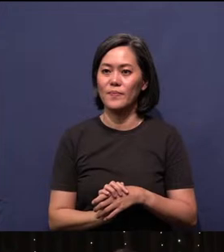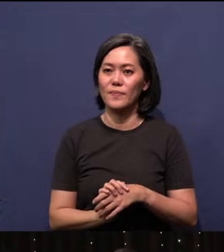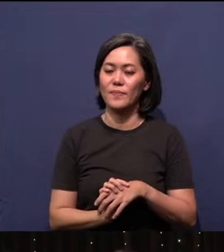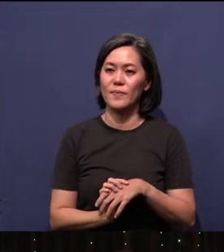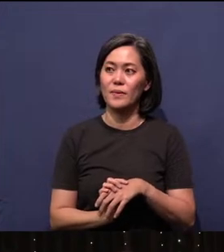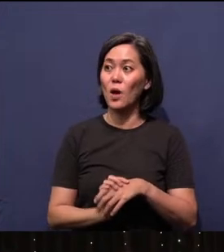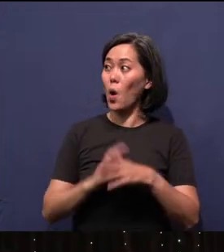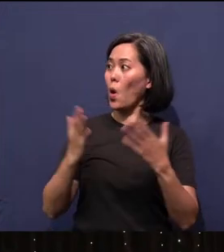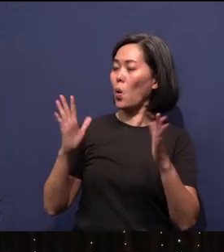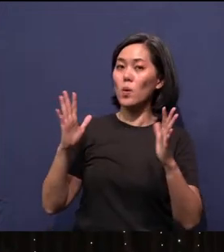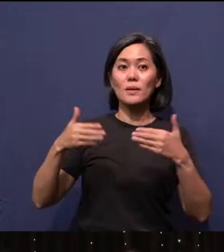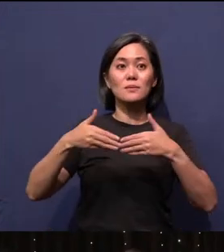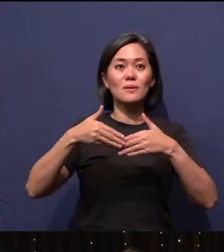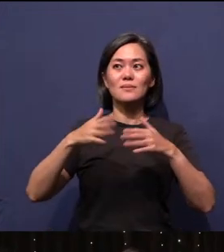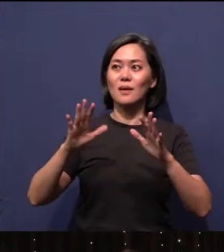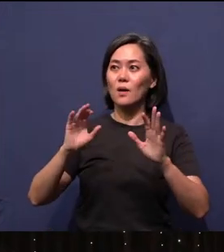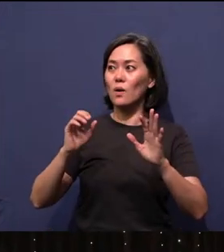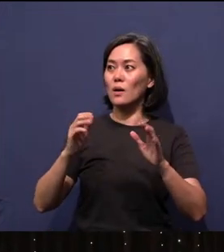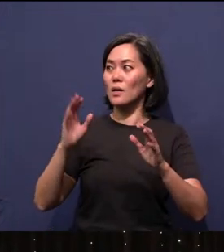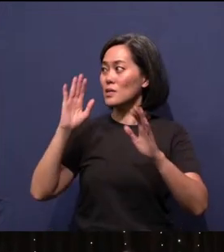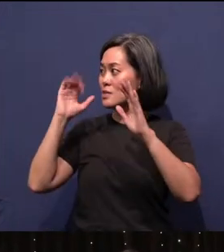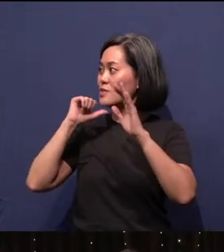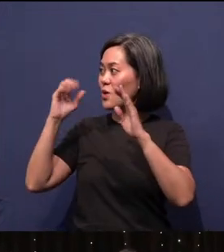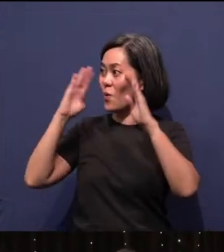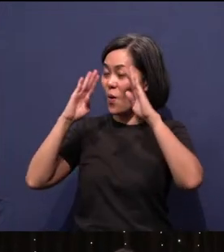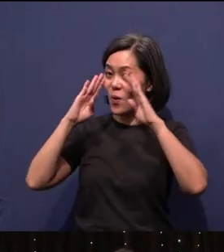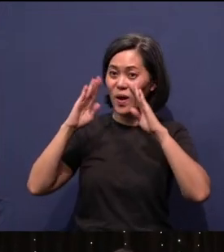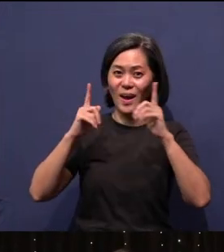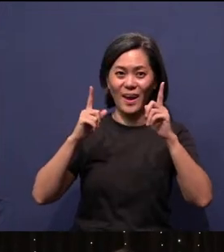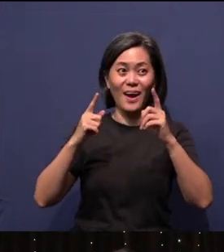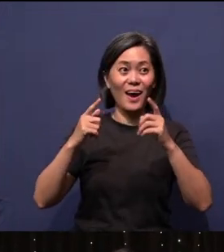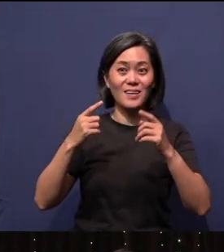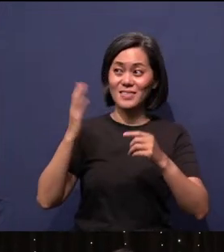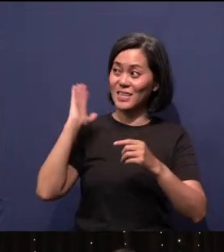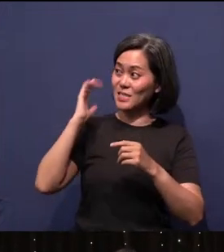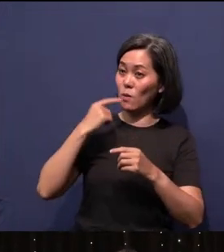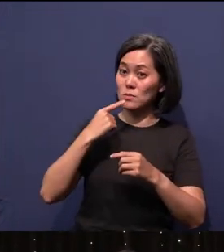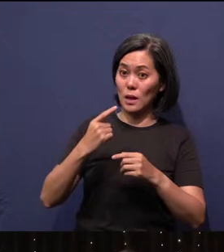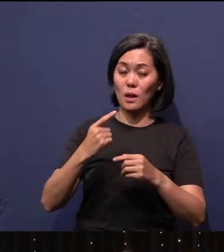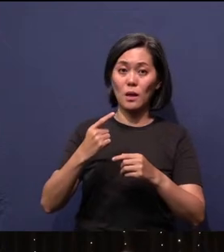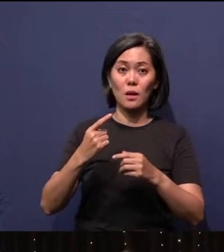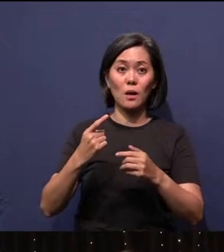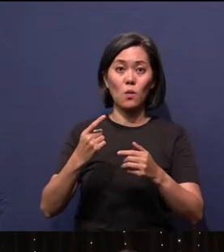Oh yes, don't worry. As I said just now, we want you guys to step up.